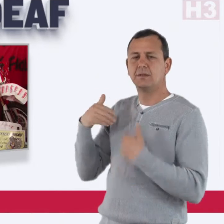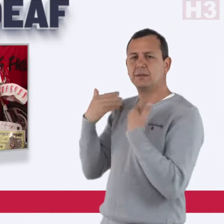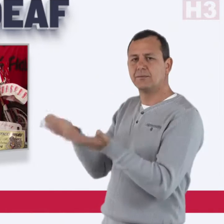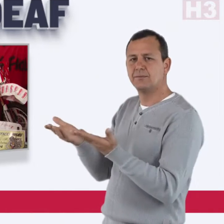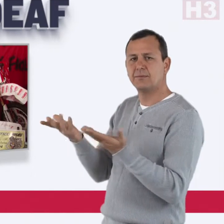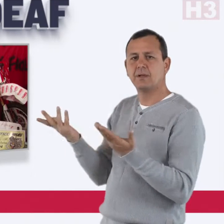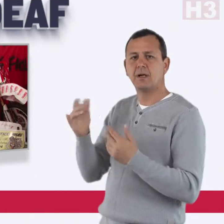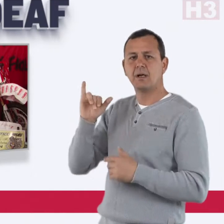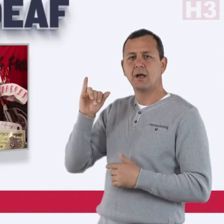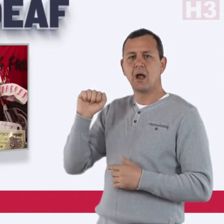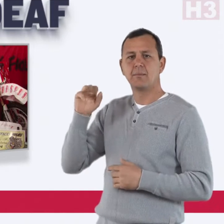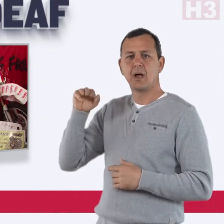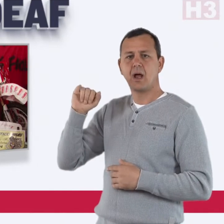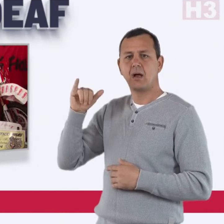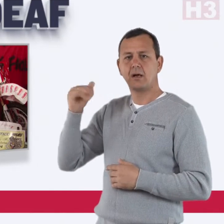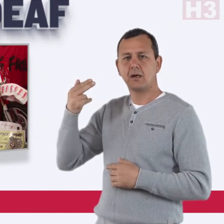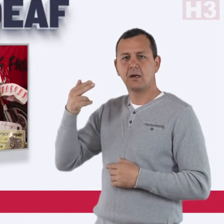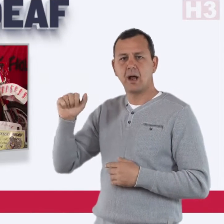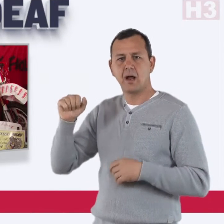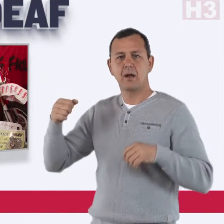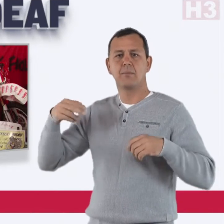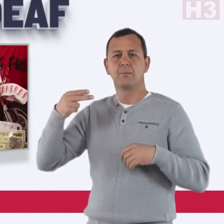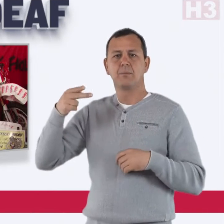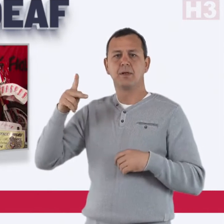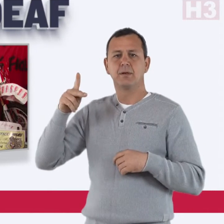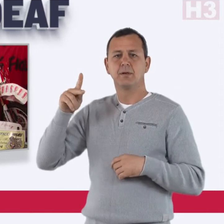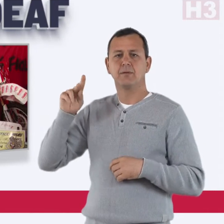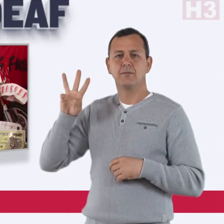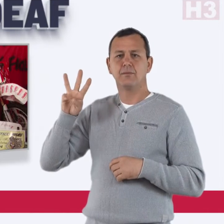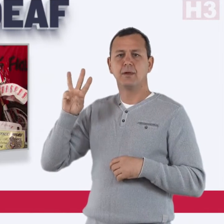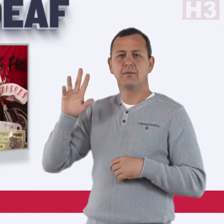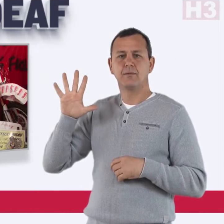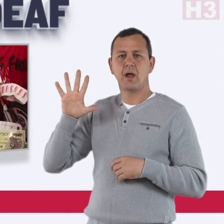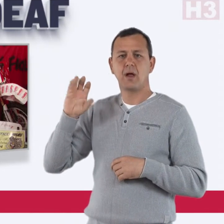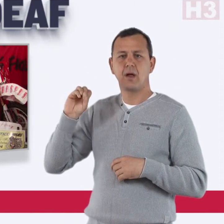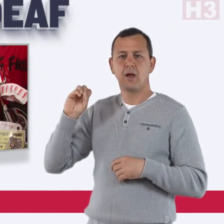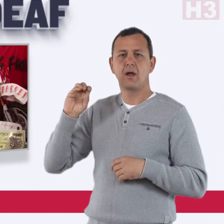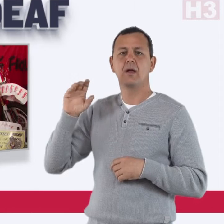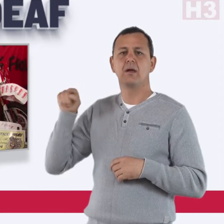gave her a Yamaha PW50, a